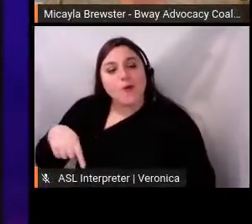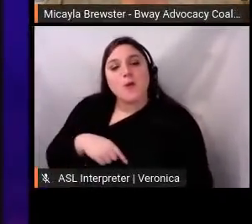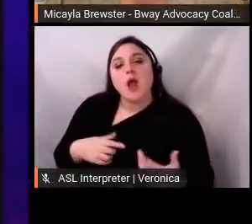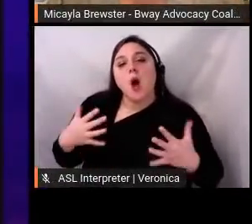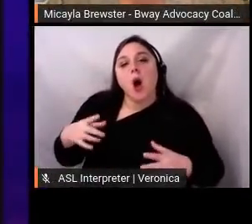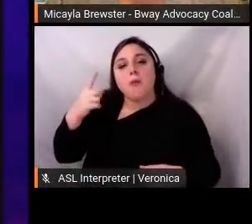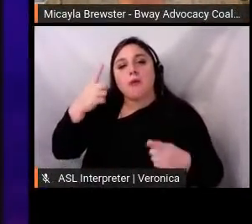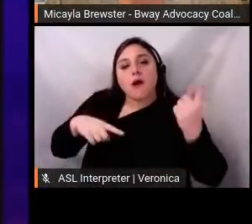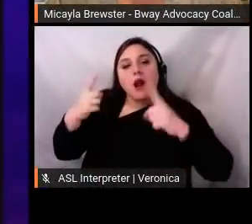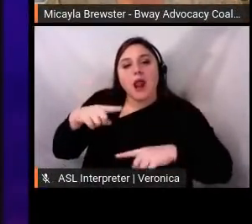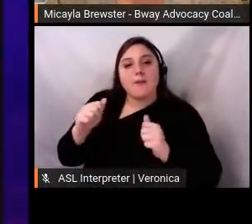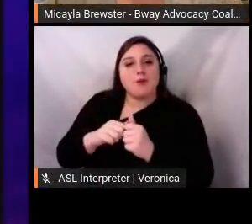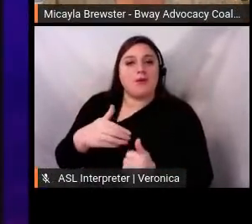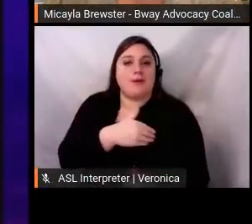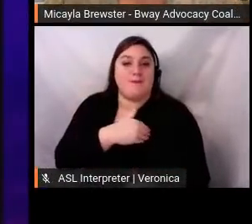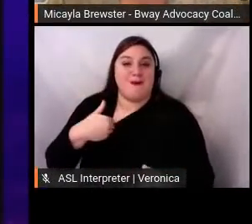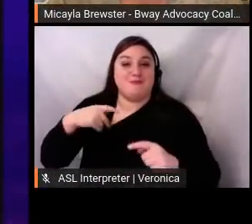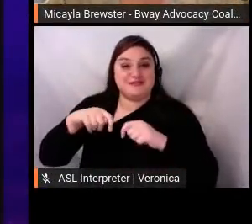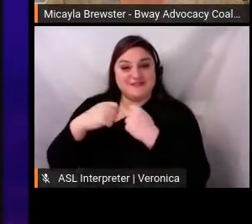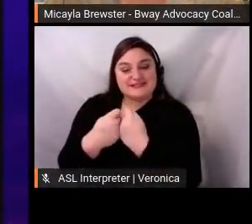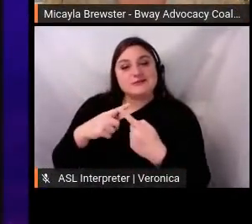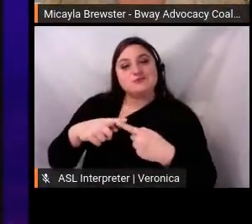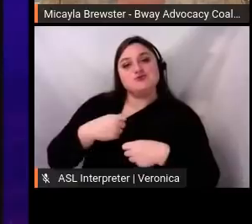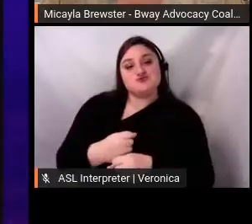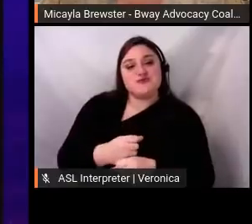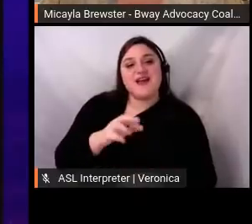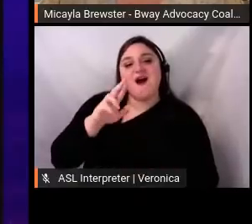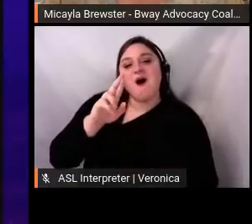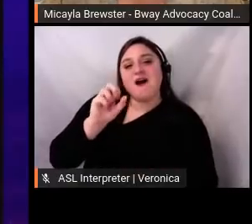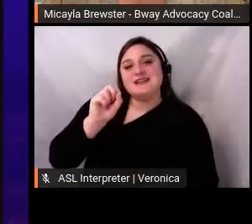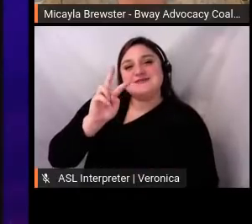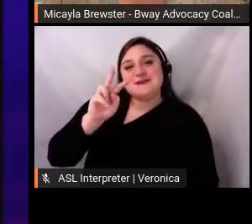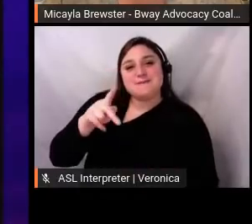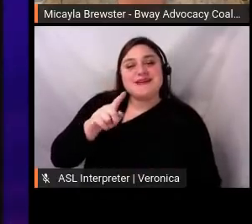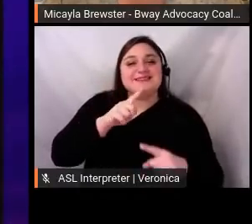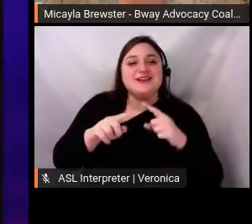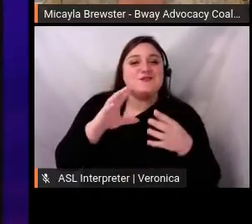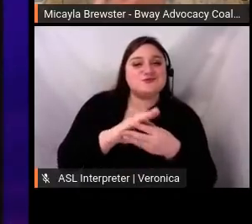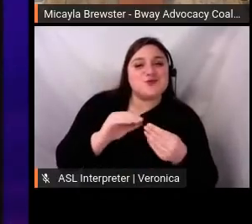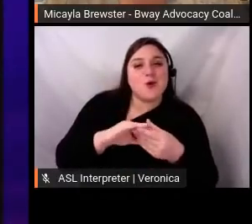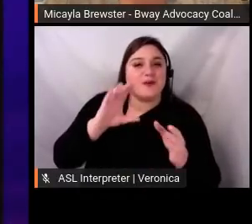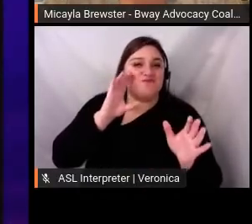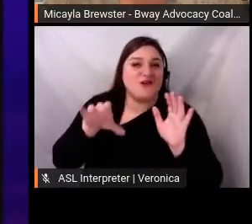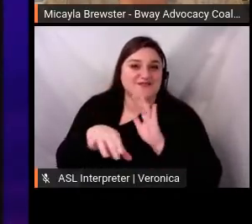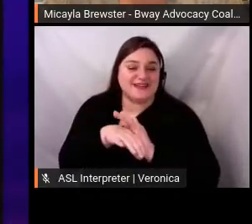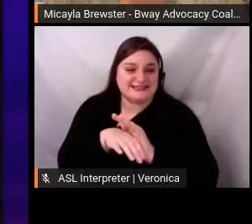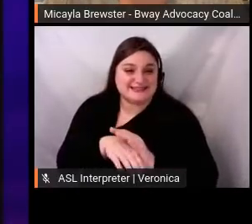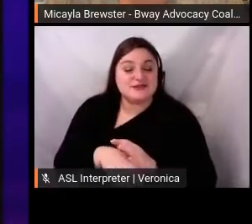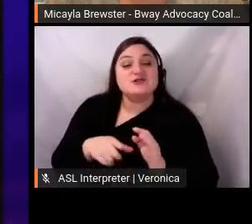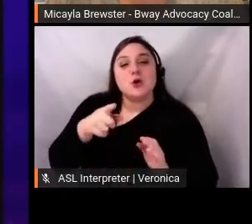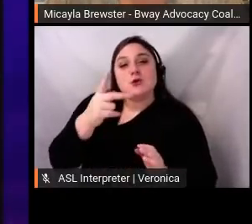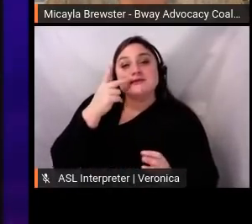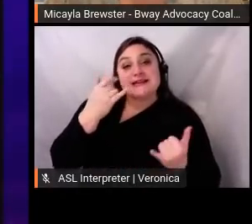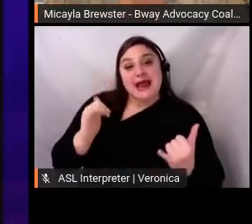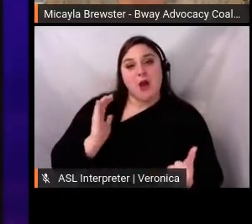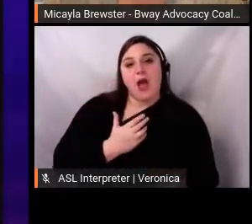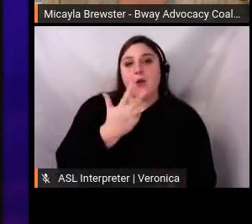series of RSVP Instagram story graphics. So, up on the screen you can see the three graphics that we posted